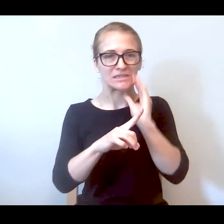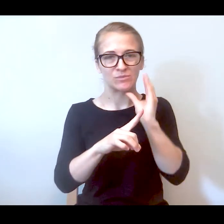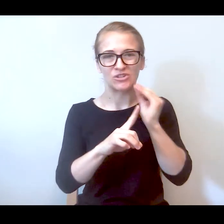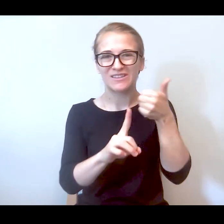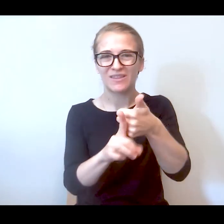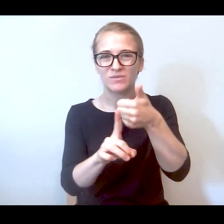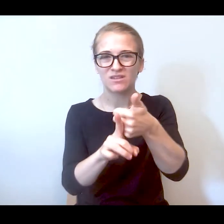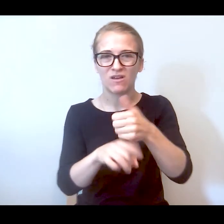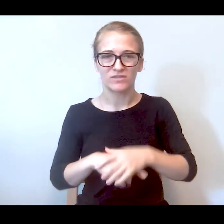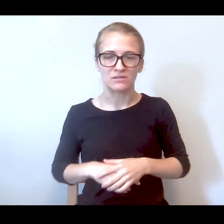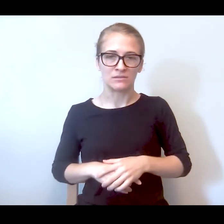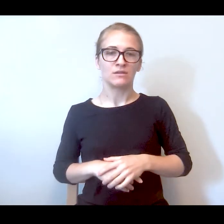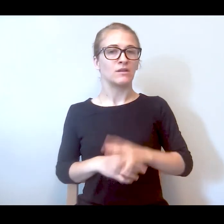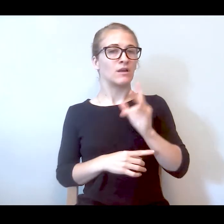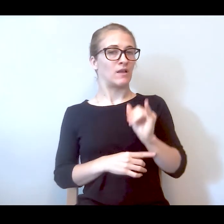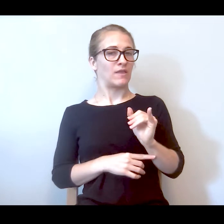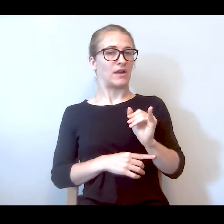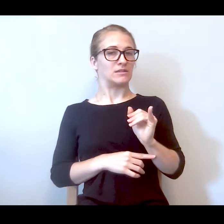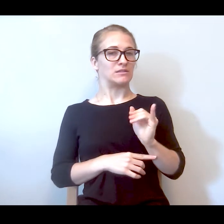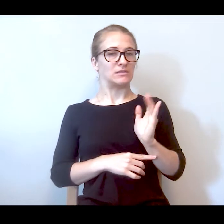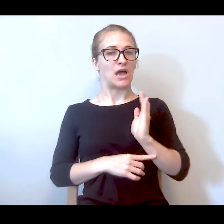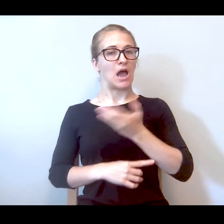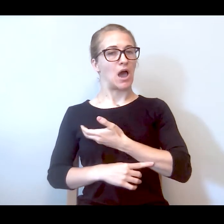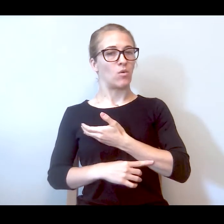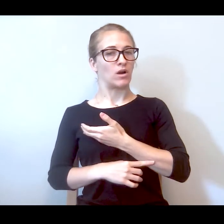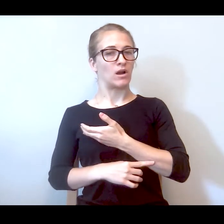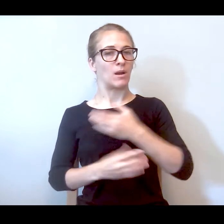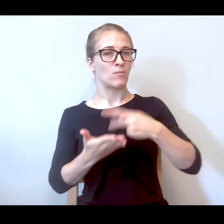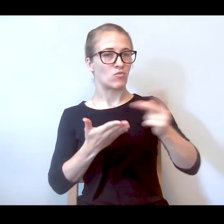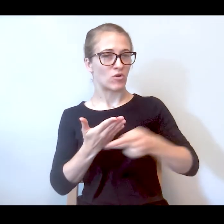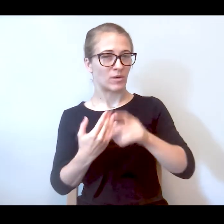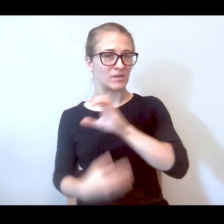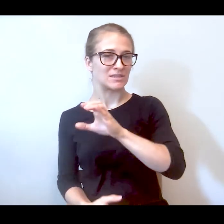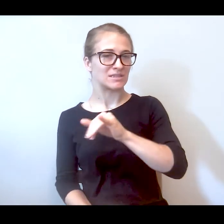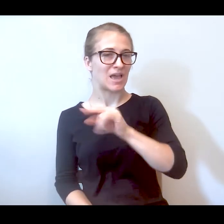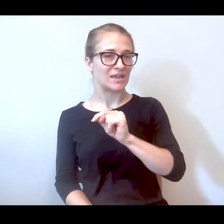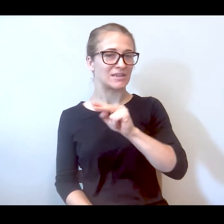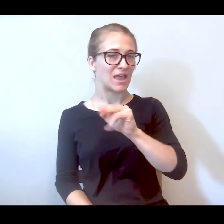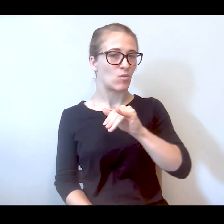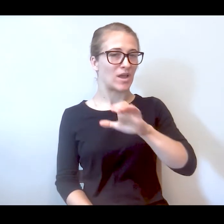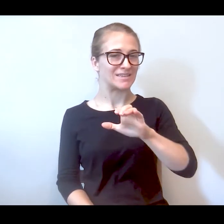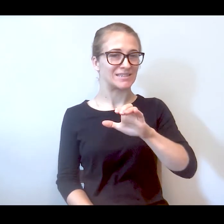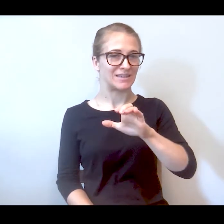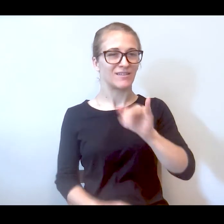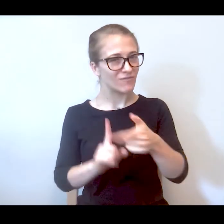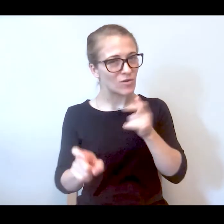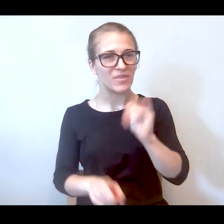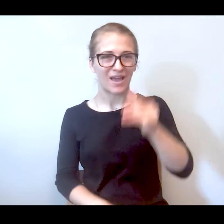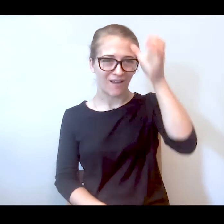And so this is really where our pilot at CCIT NYC